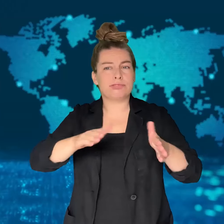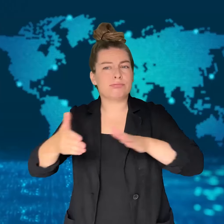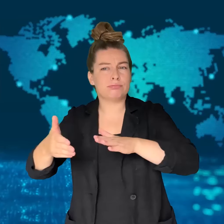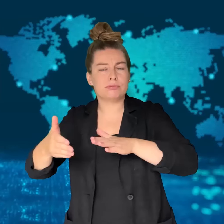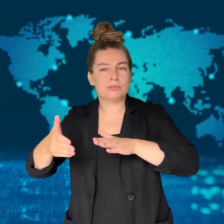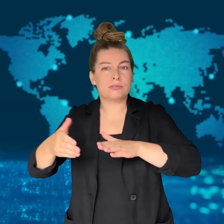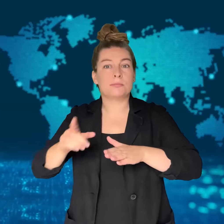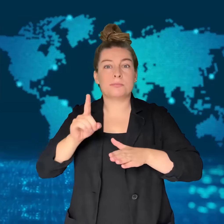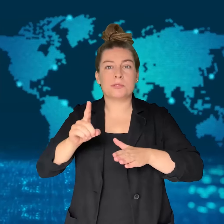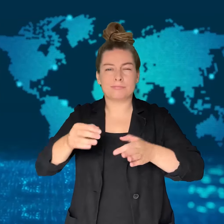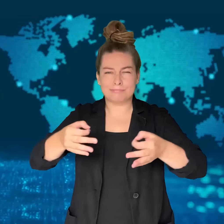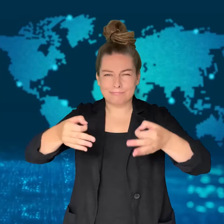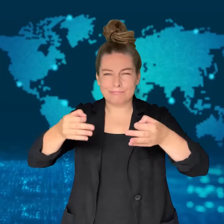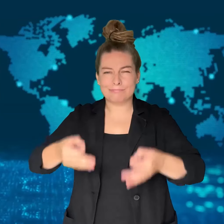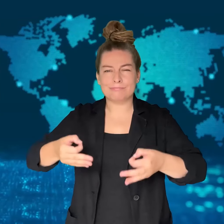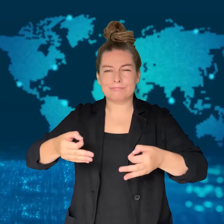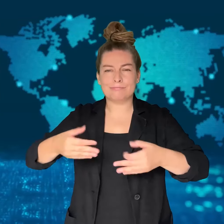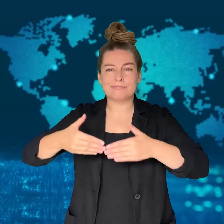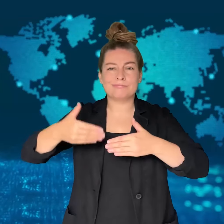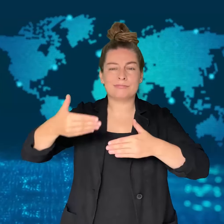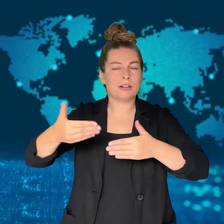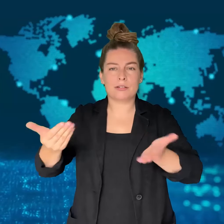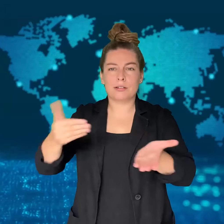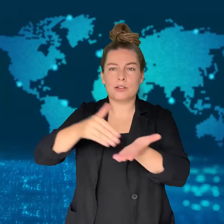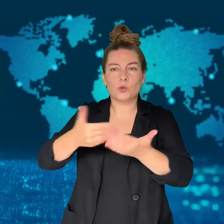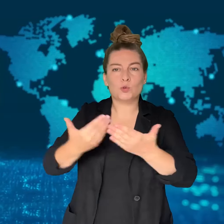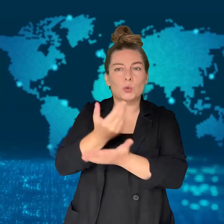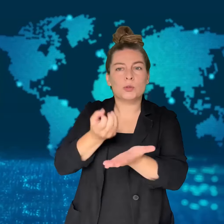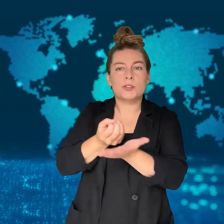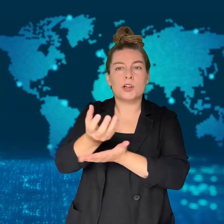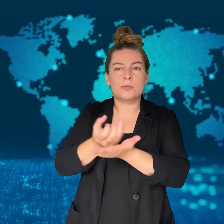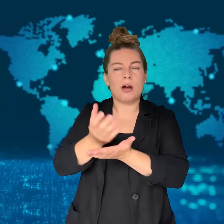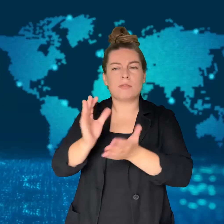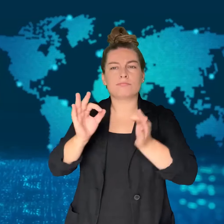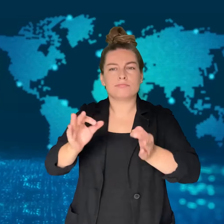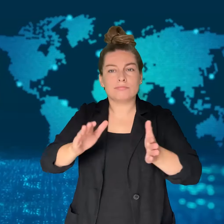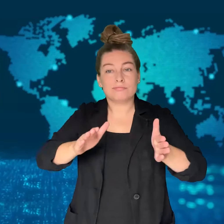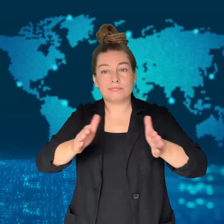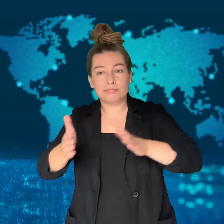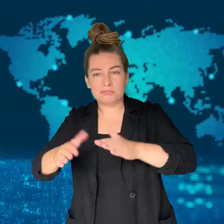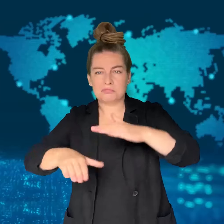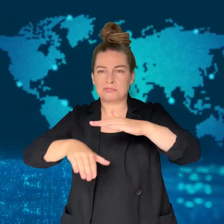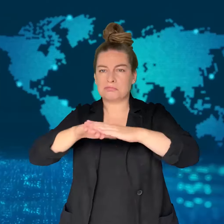over 100 were killed, however later reduced the number to 40.